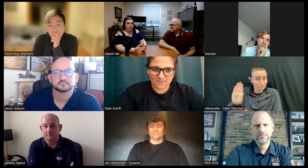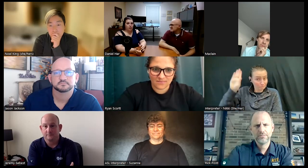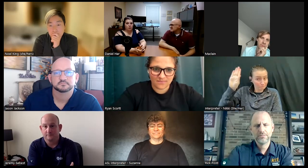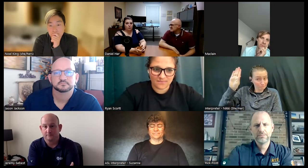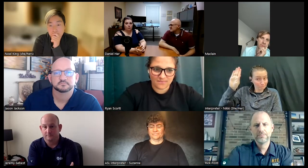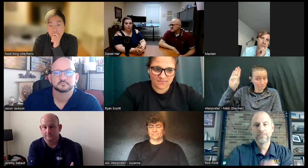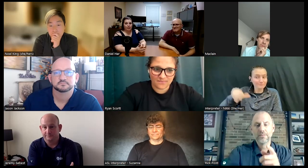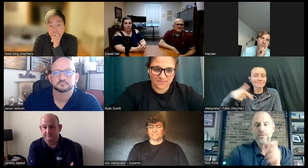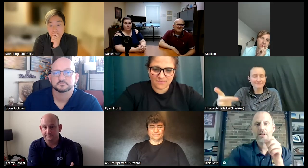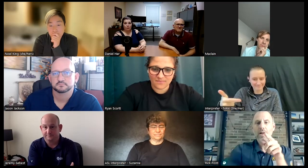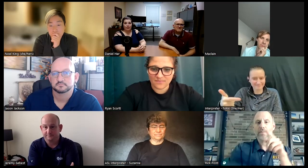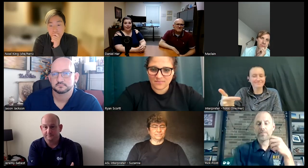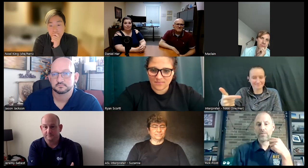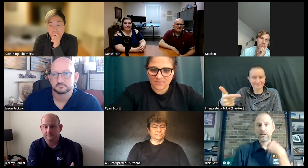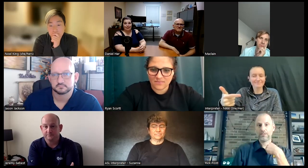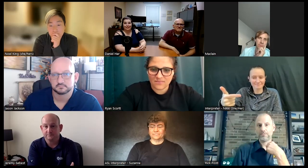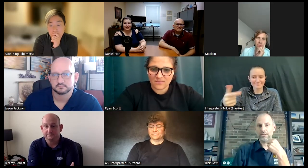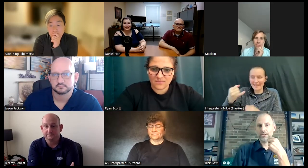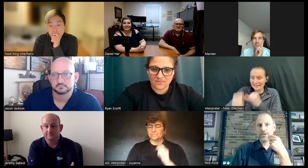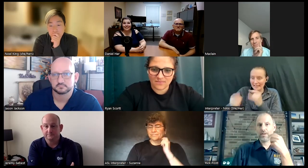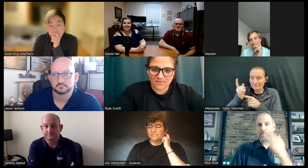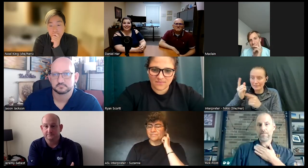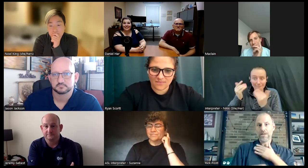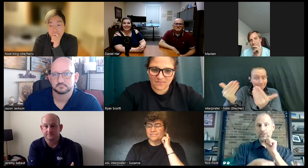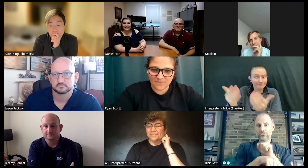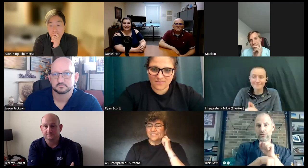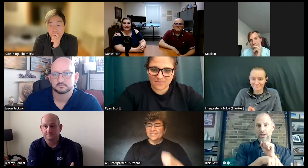gonna jump to Rick real quick because we've got one last minute